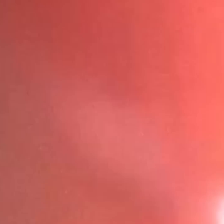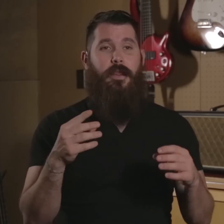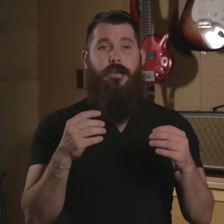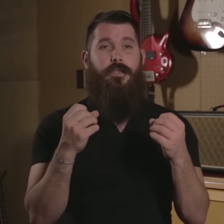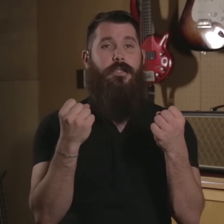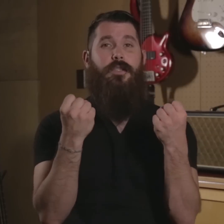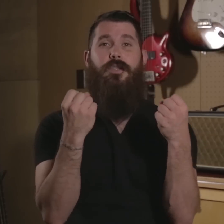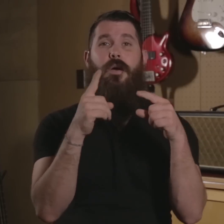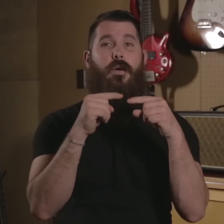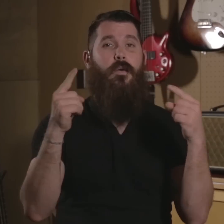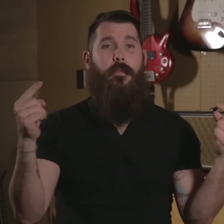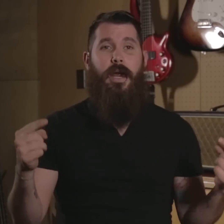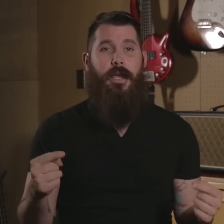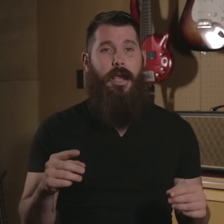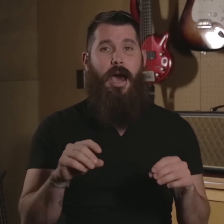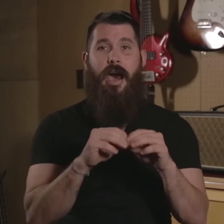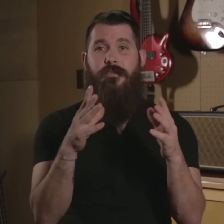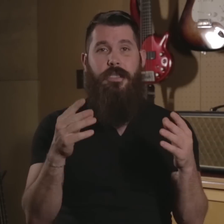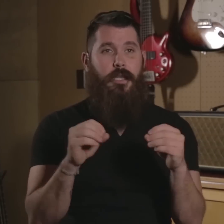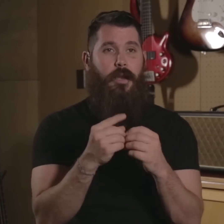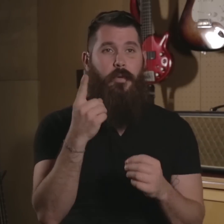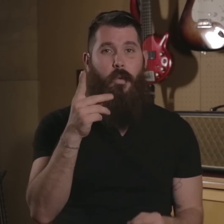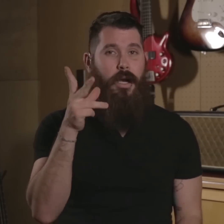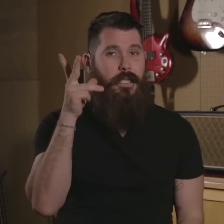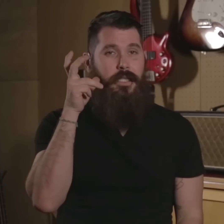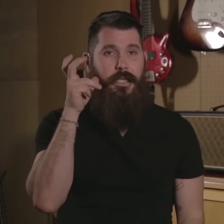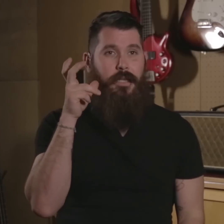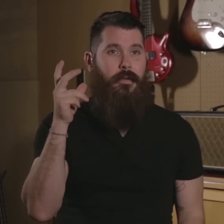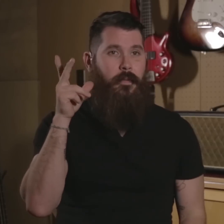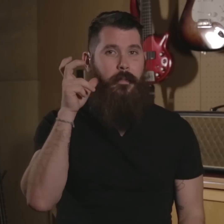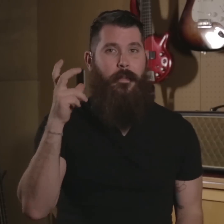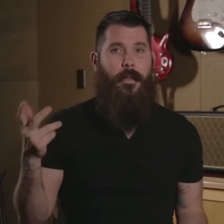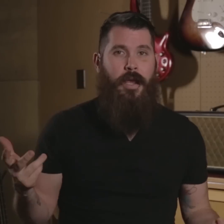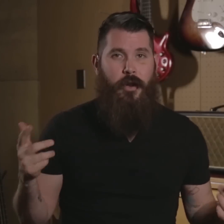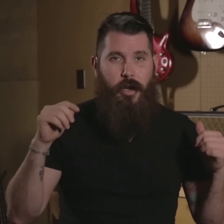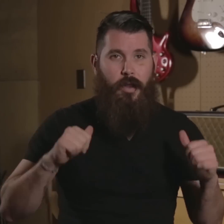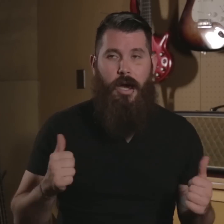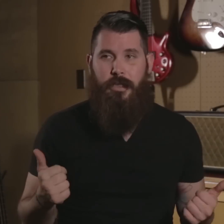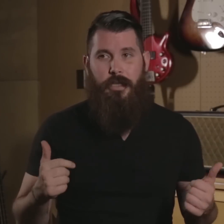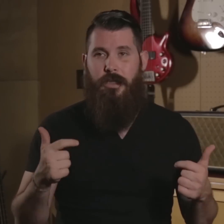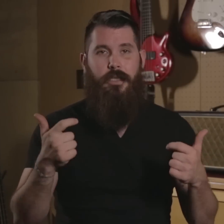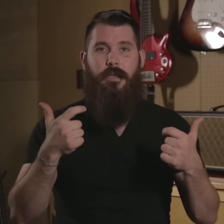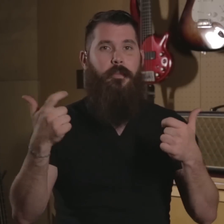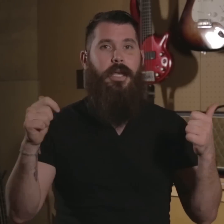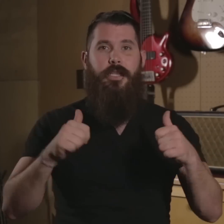There's so many. Obviously, number one is my hearing loss it's the biggest